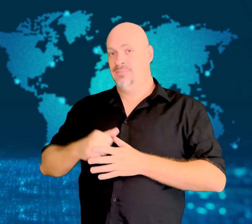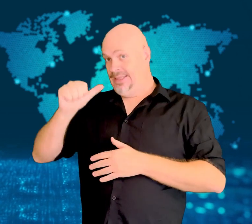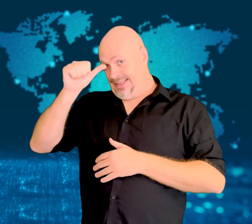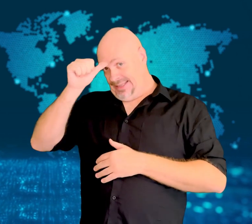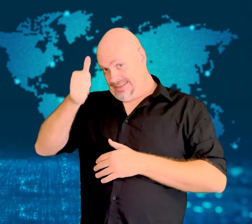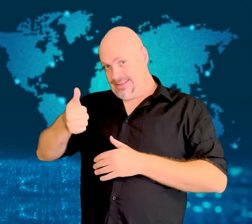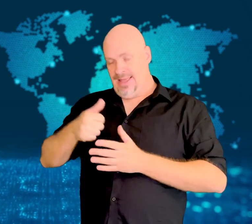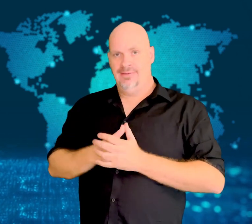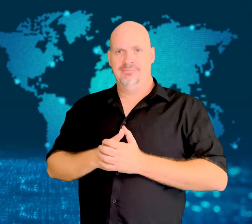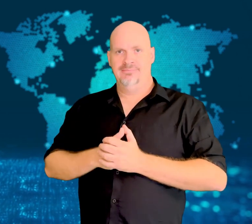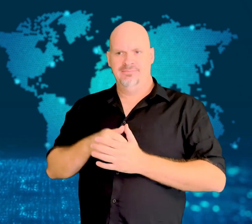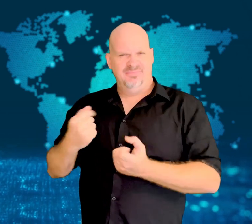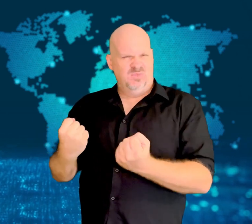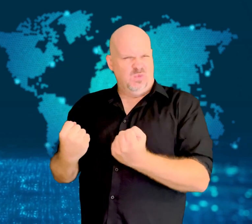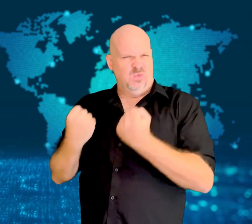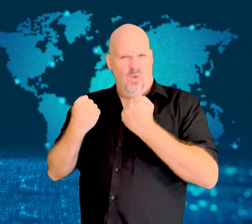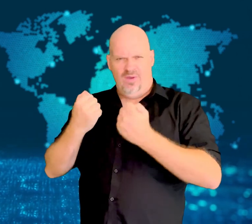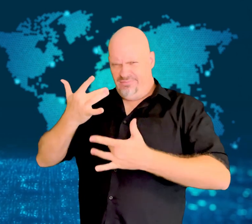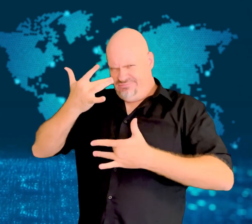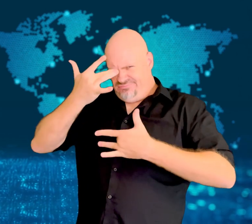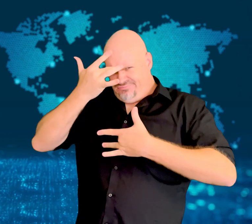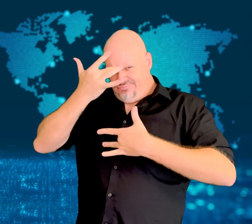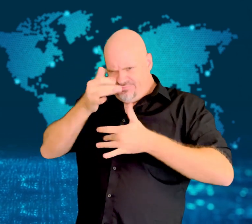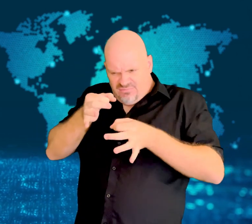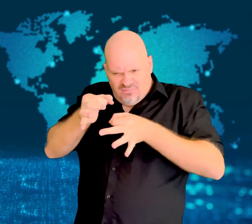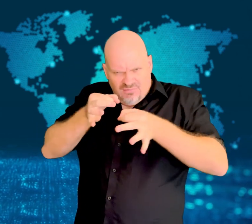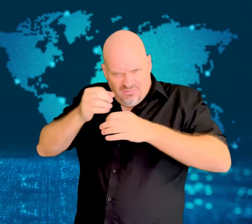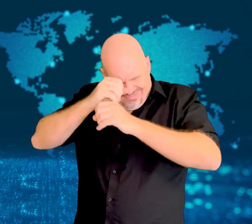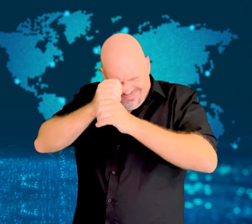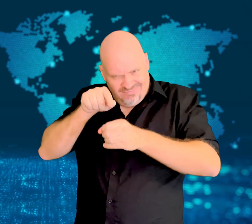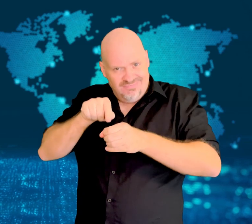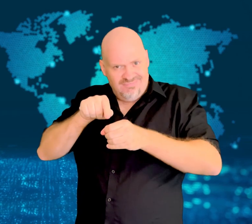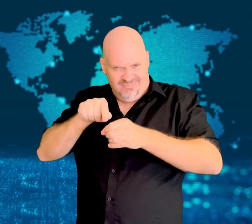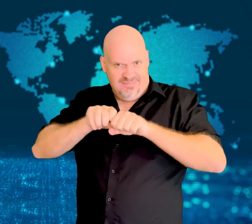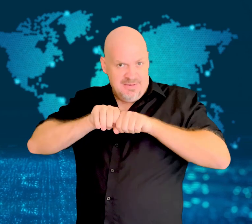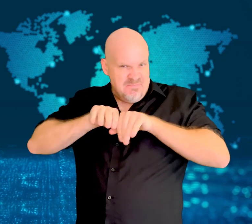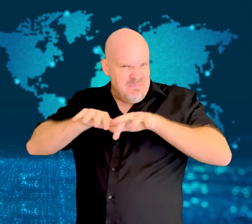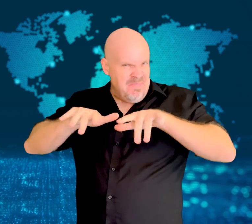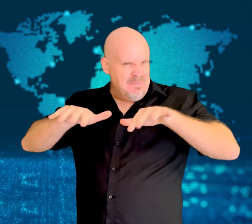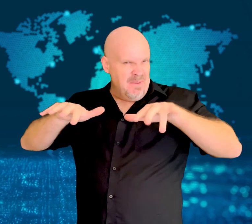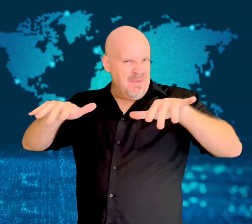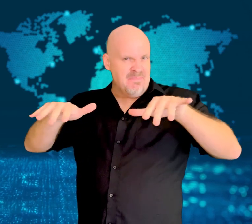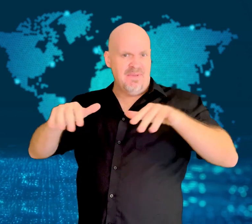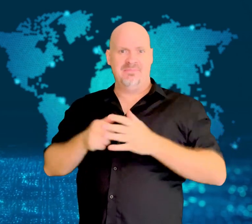Pandemic of "superbugs"